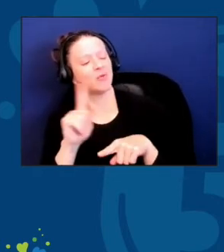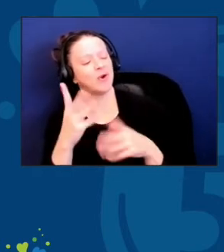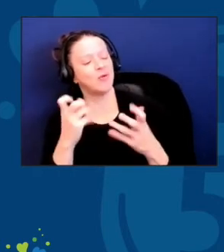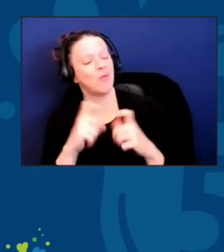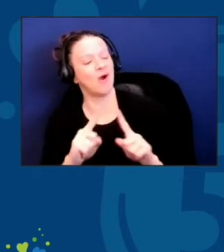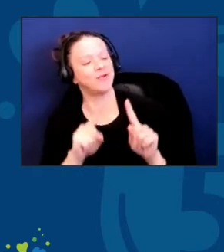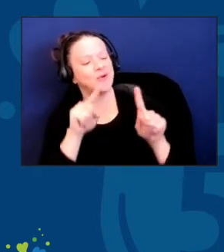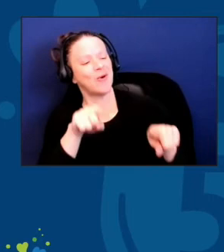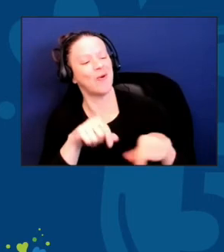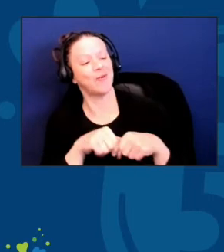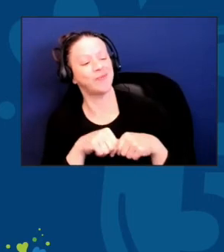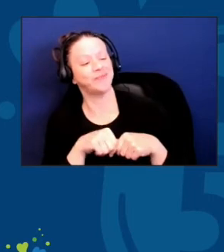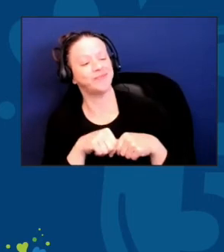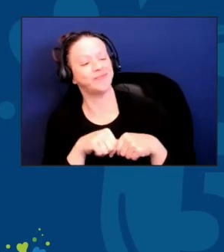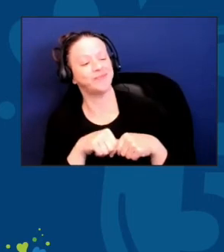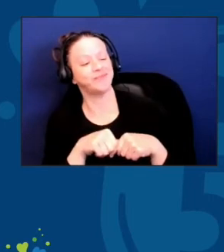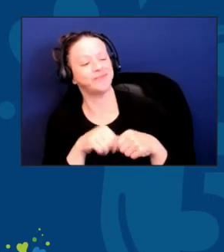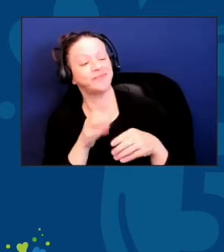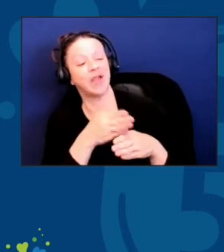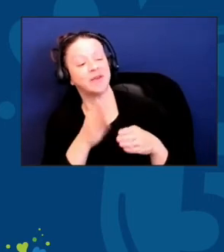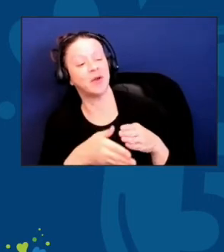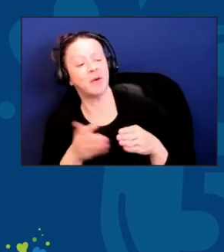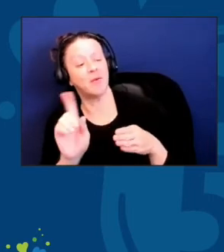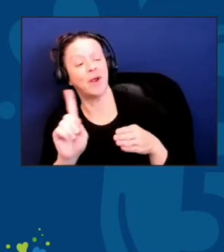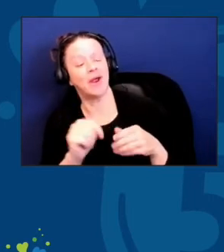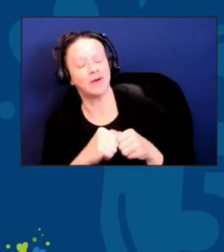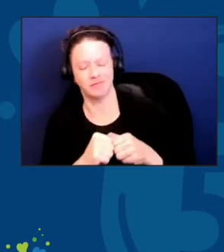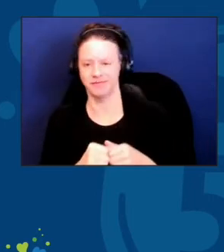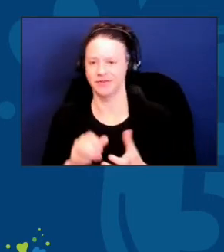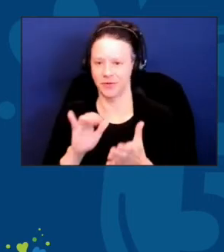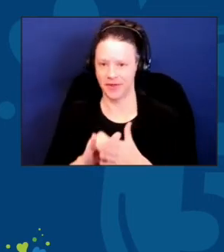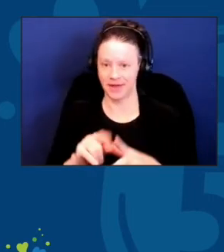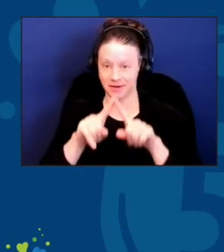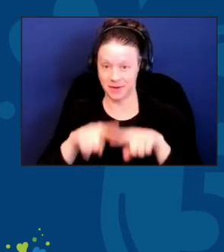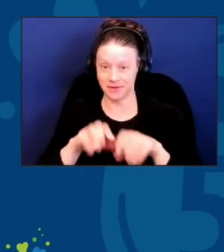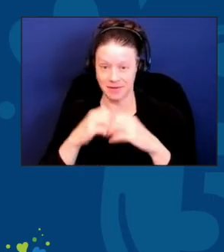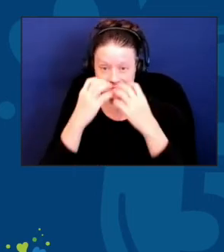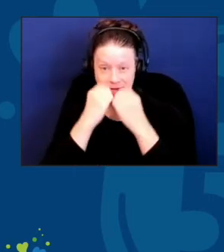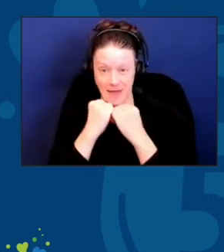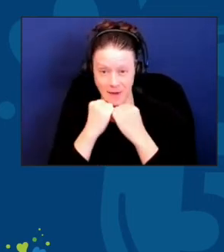We either succeed fast or we fail fast. If we wish to succeed,